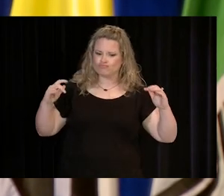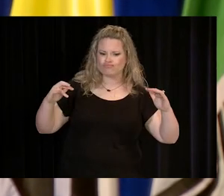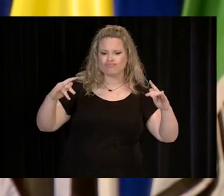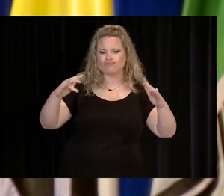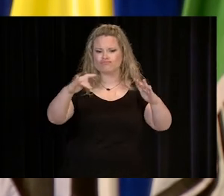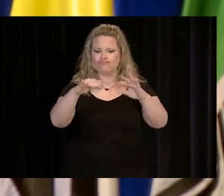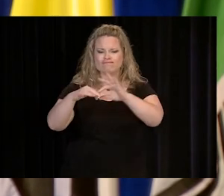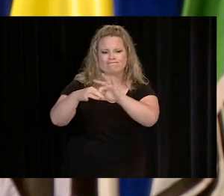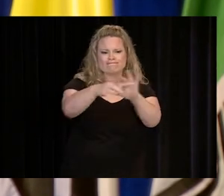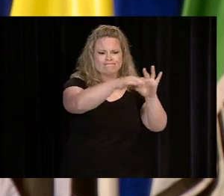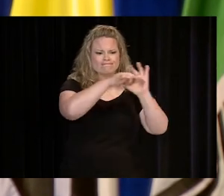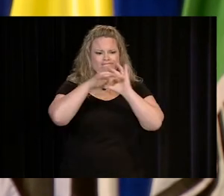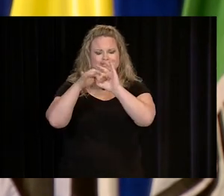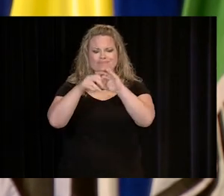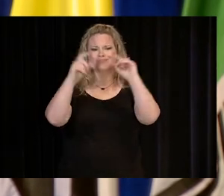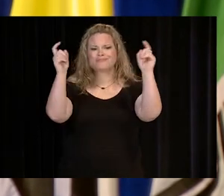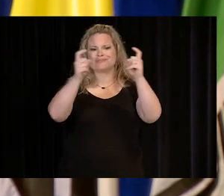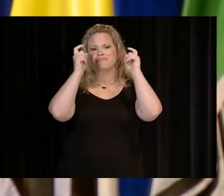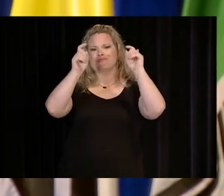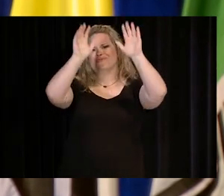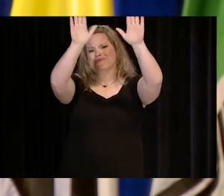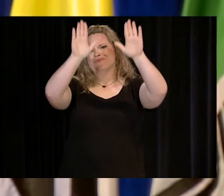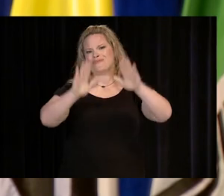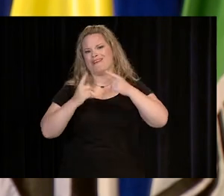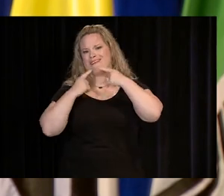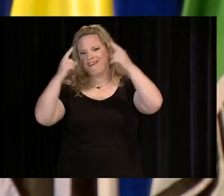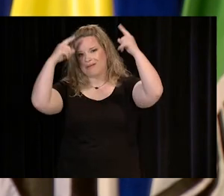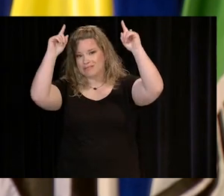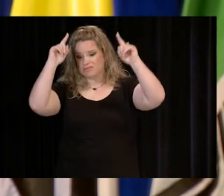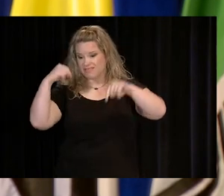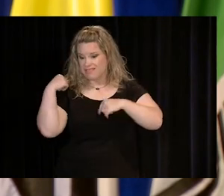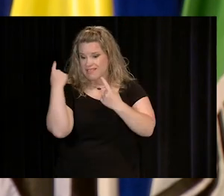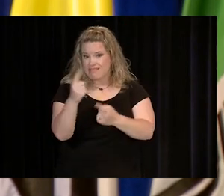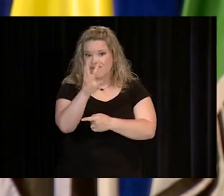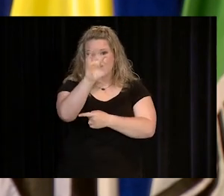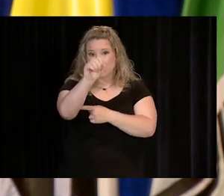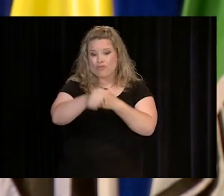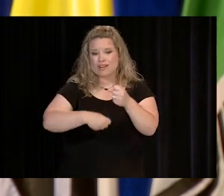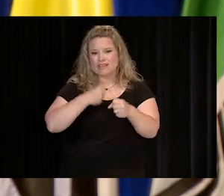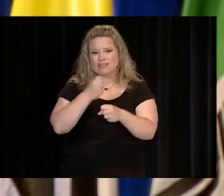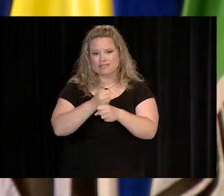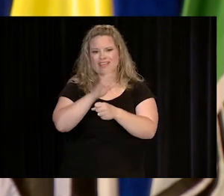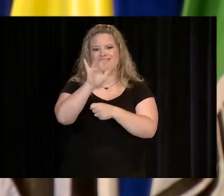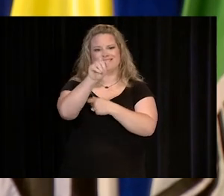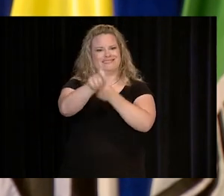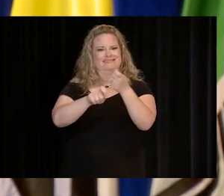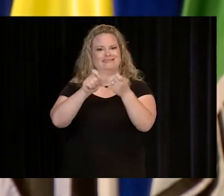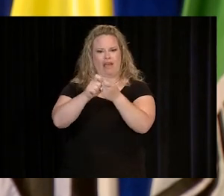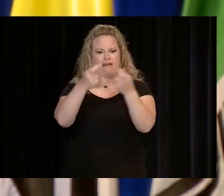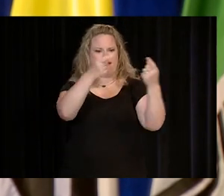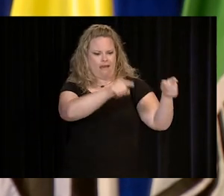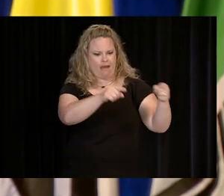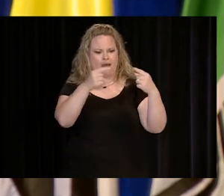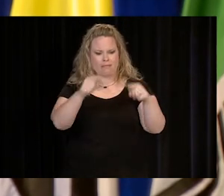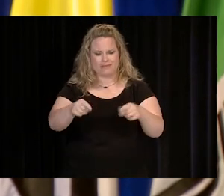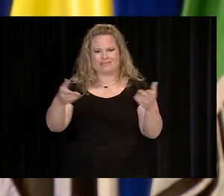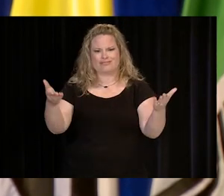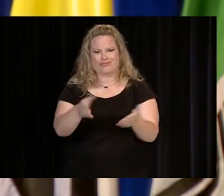TO CELEBRATE THIS A GREAT ACCOMPLISHMENT, AND FOR 40-PLUS YEARS, THAT IS EXACTLY WHAT WE HAVE DONE AT BROOKHAVEN.